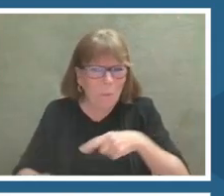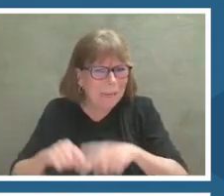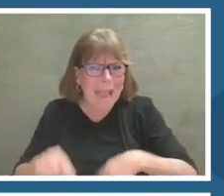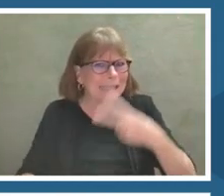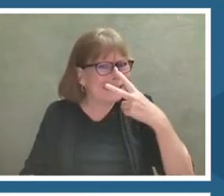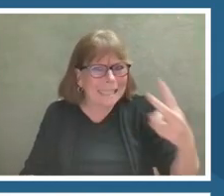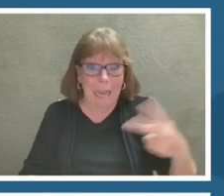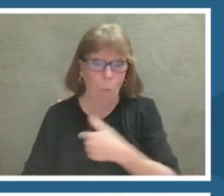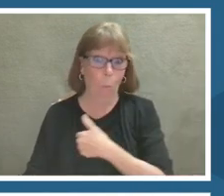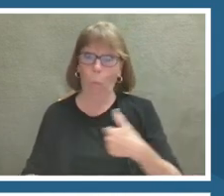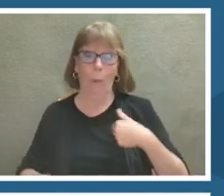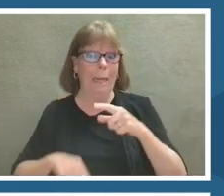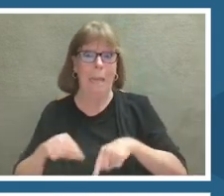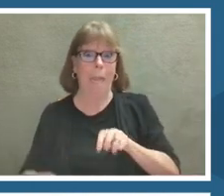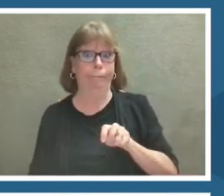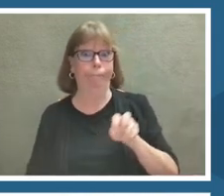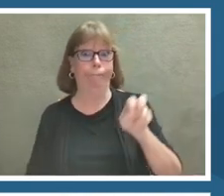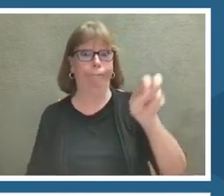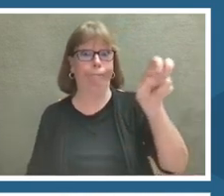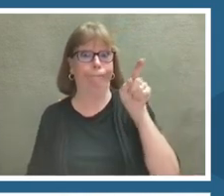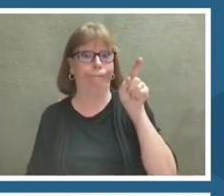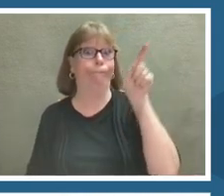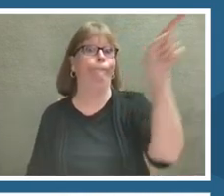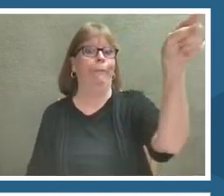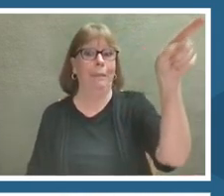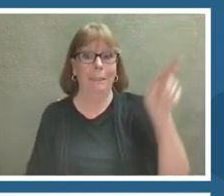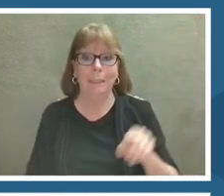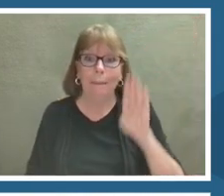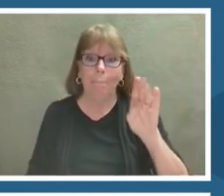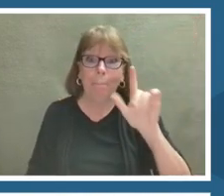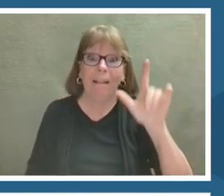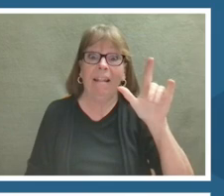We can never see it because it is billions and trillions of miles away.